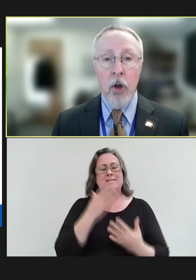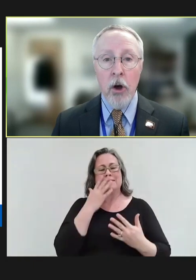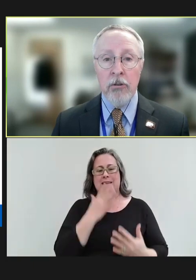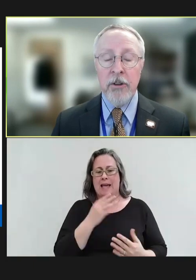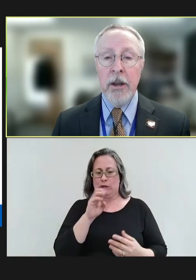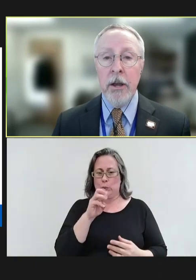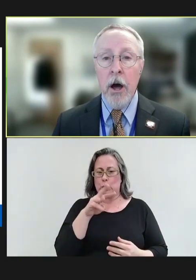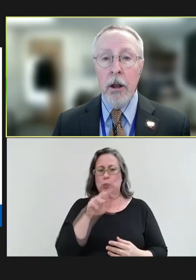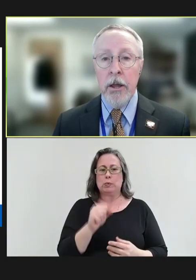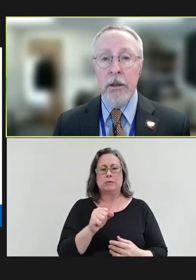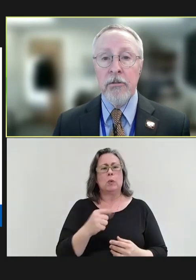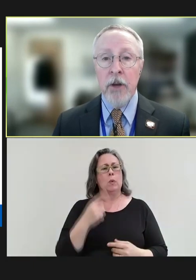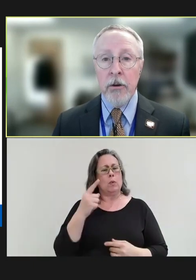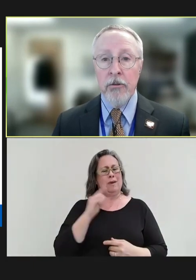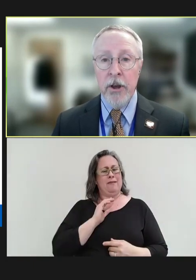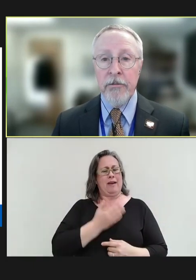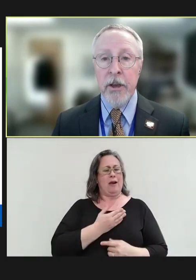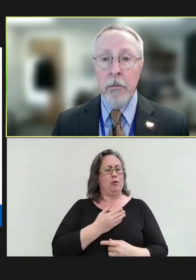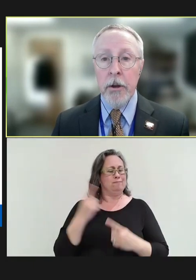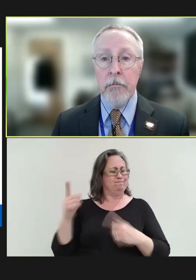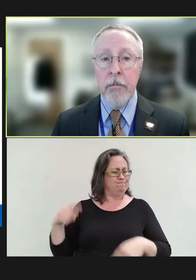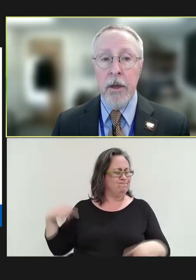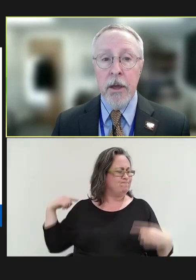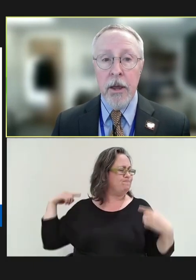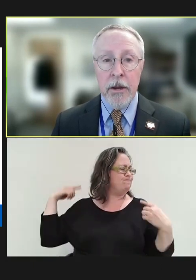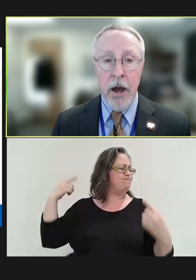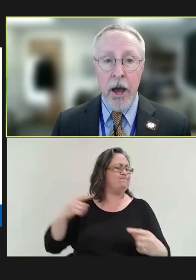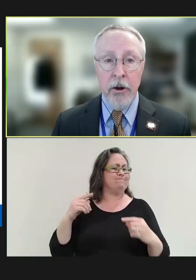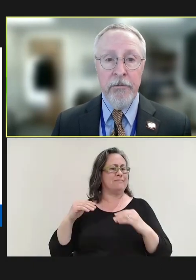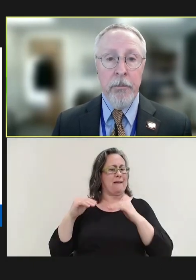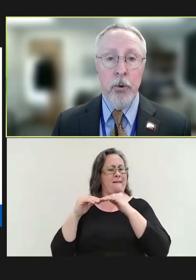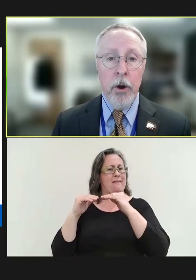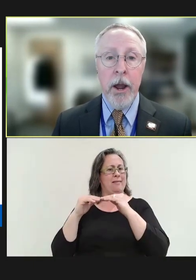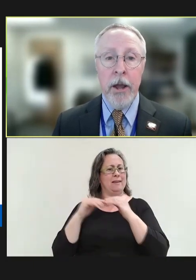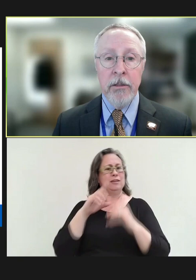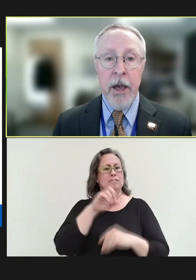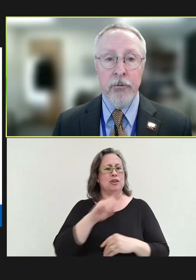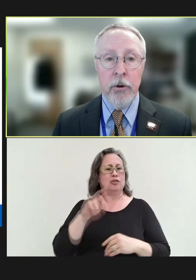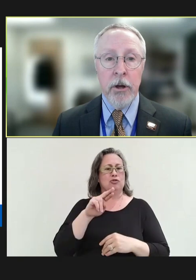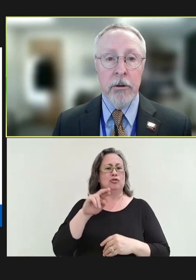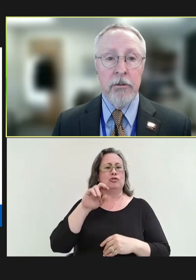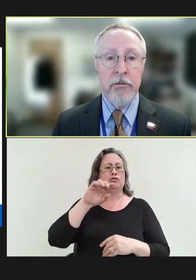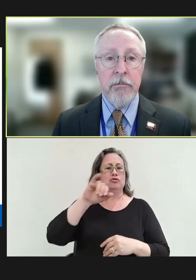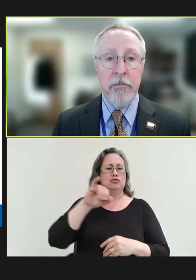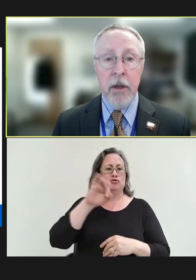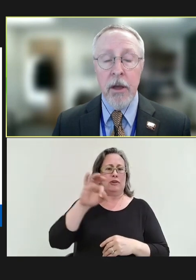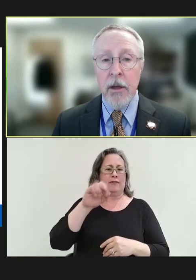longstanding colleagues, Dr. Jeff Kellman. He died on February 8th after an illness.